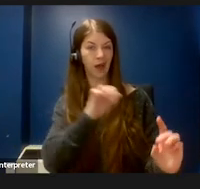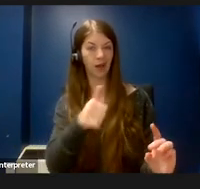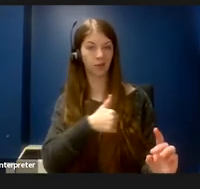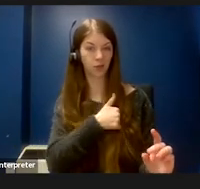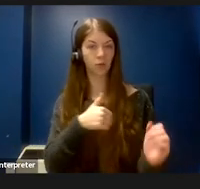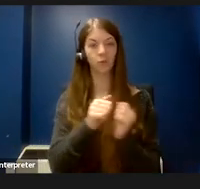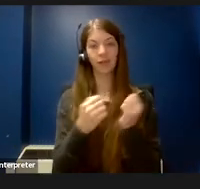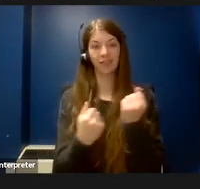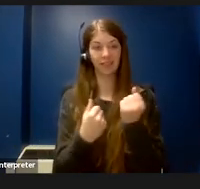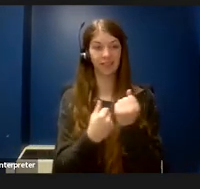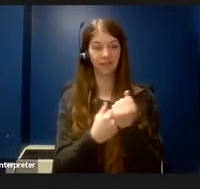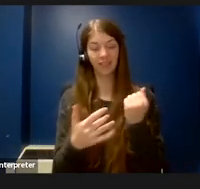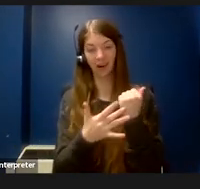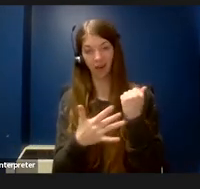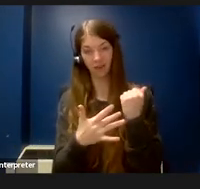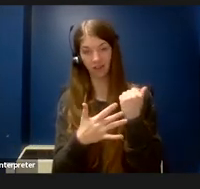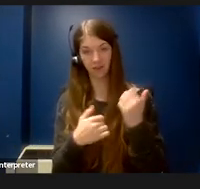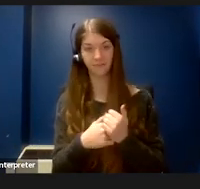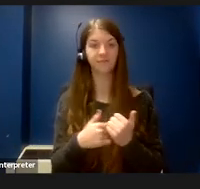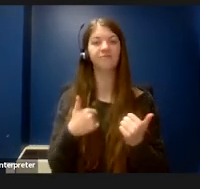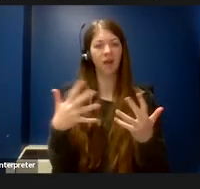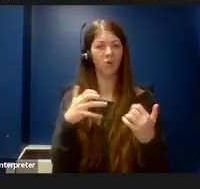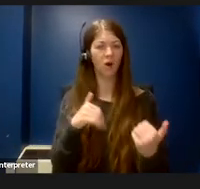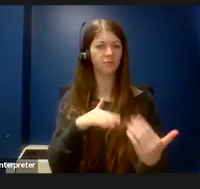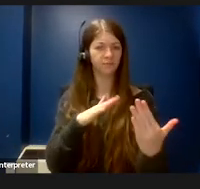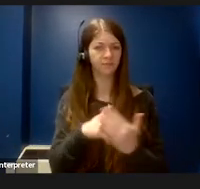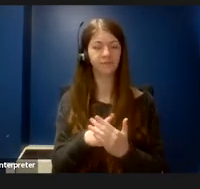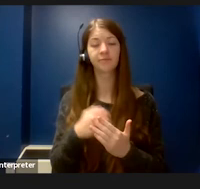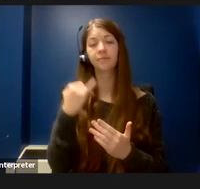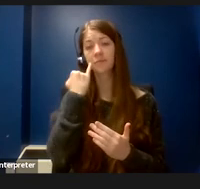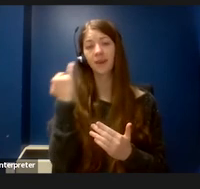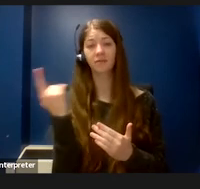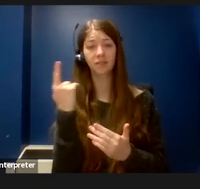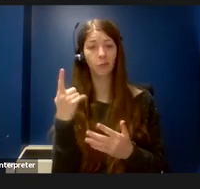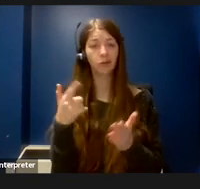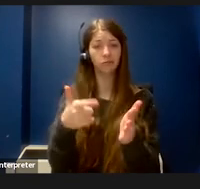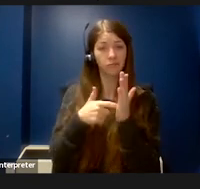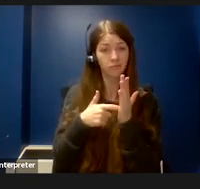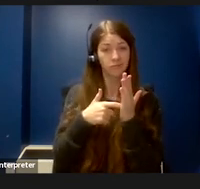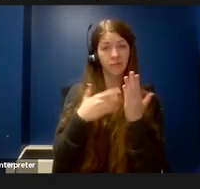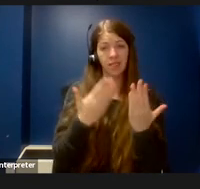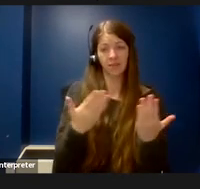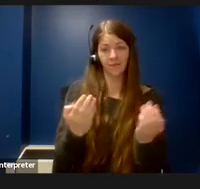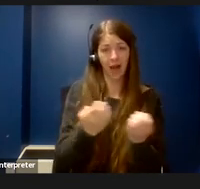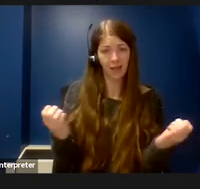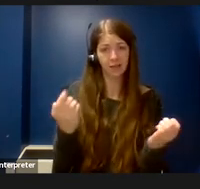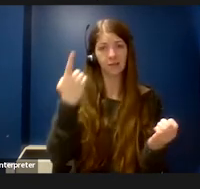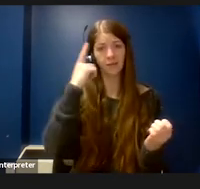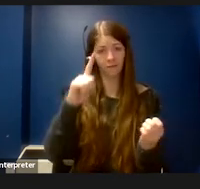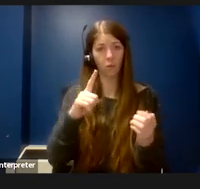address. When someone requires a device to perform a task, onlookers often assume that